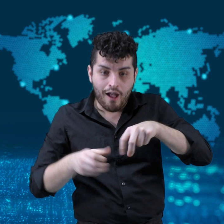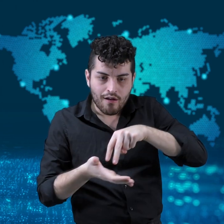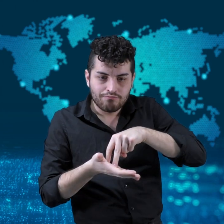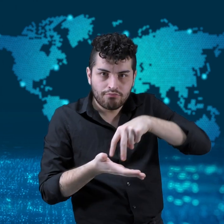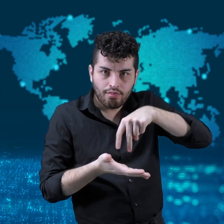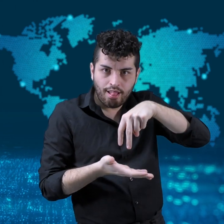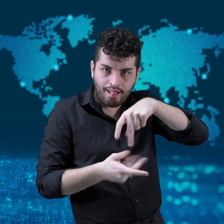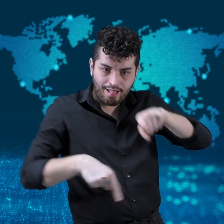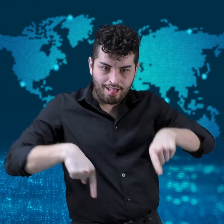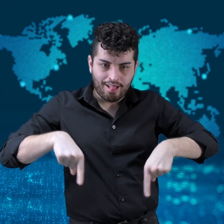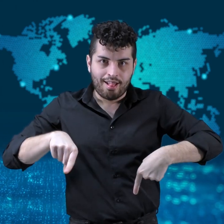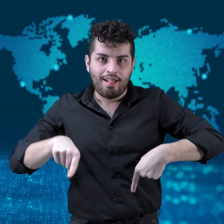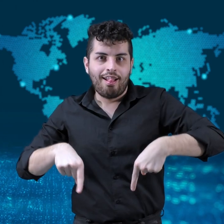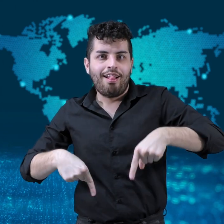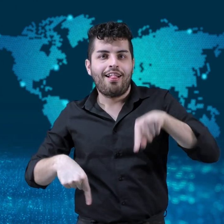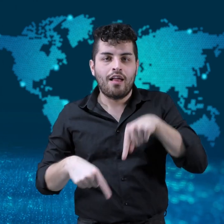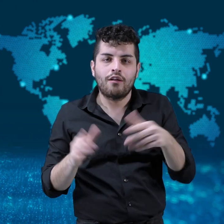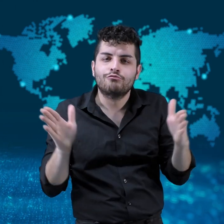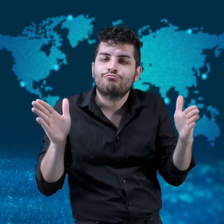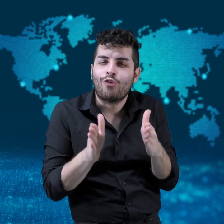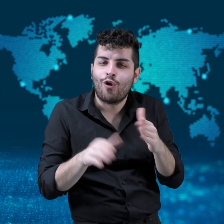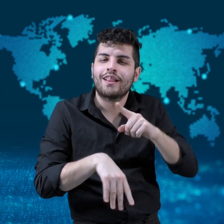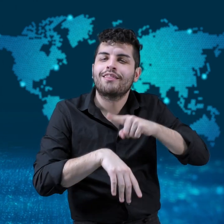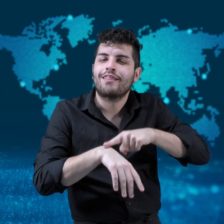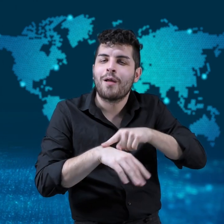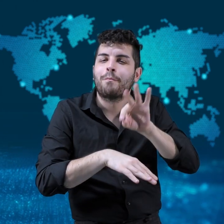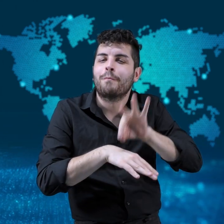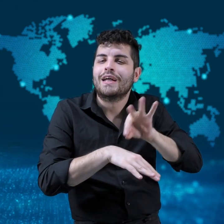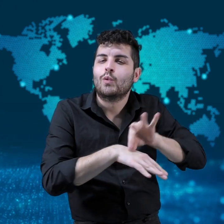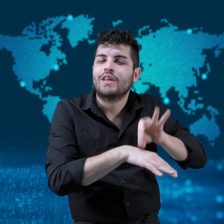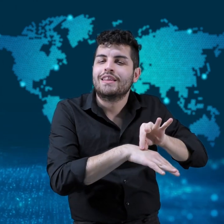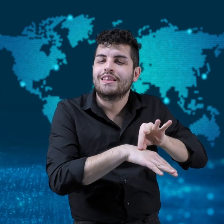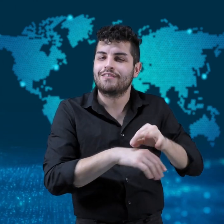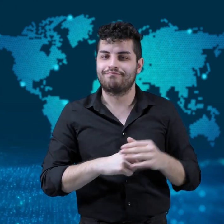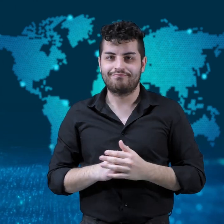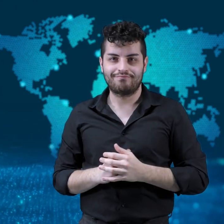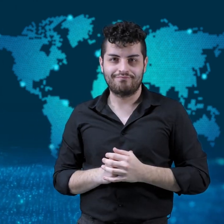weightlessness for a few minutes.